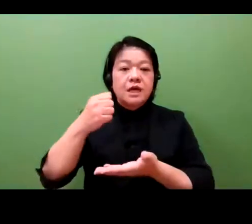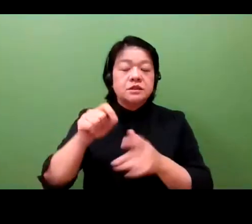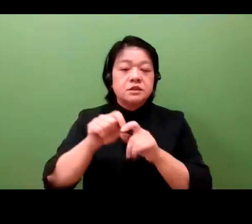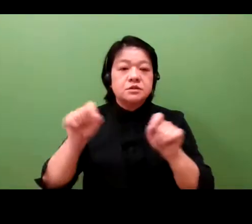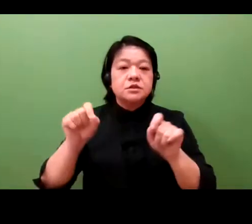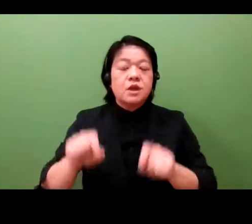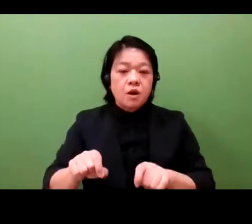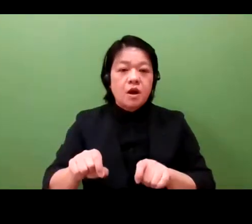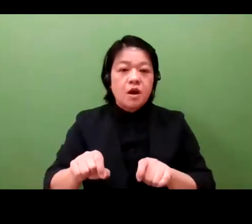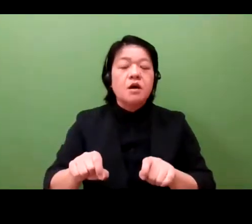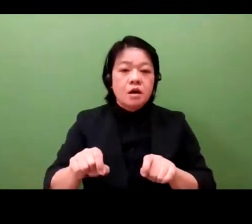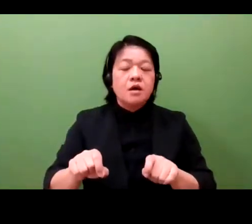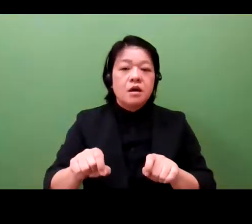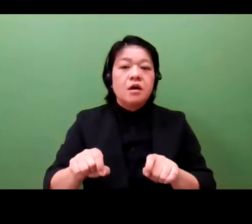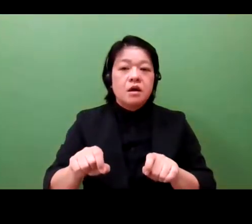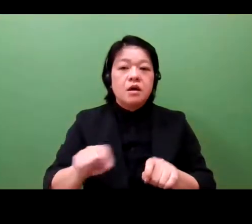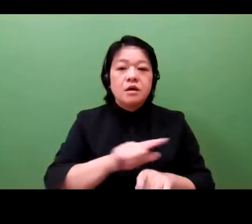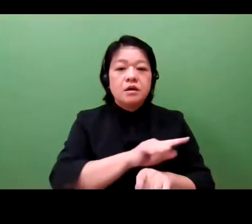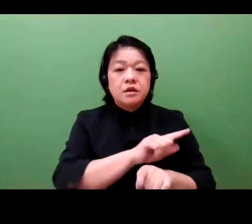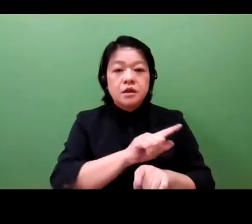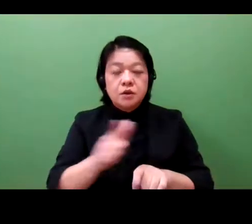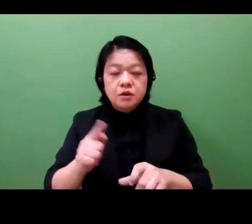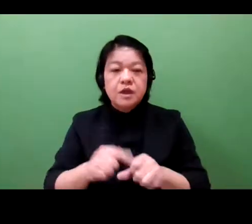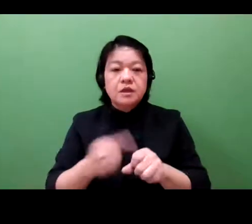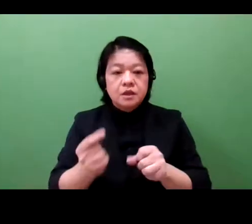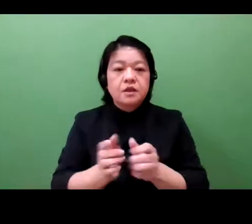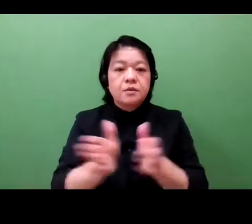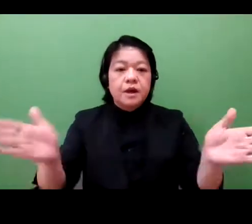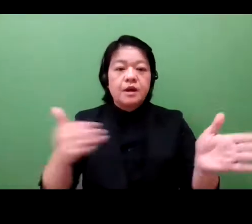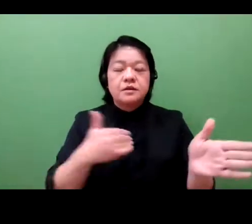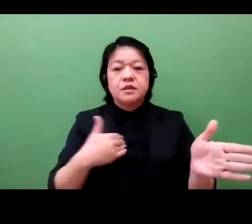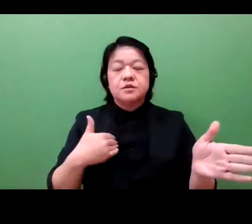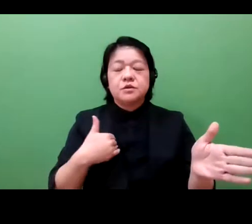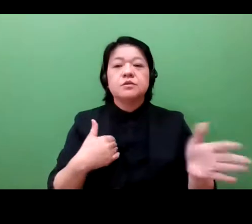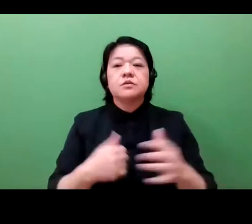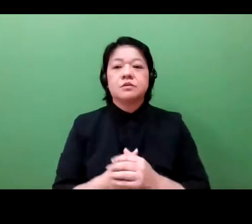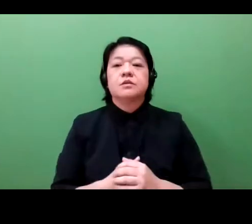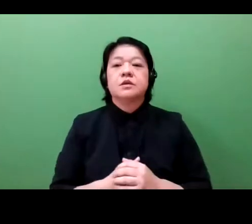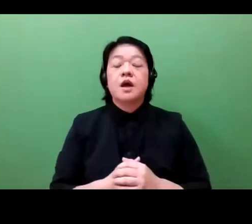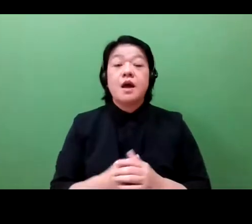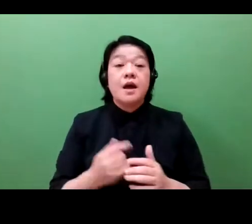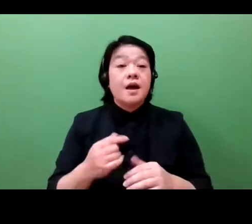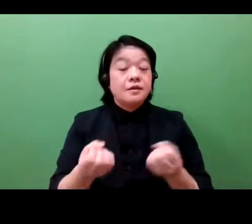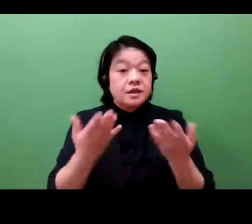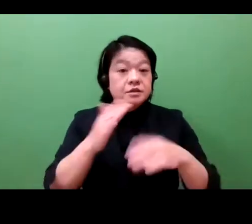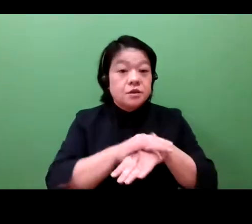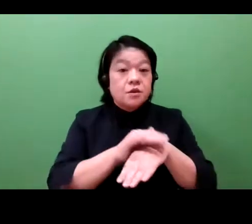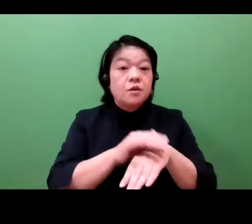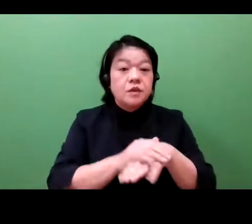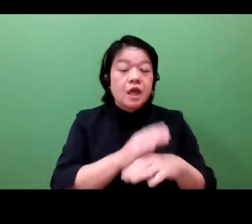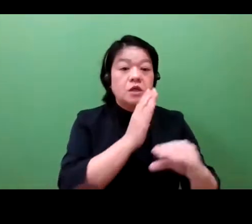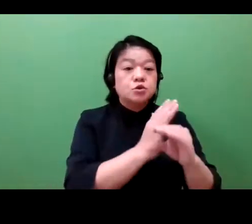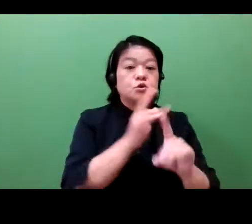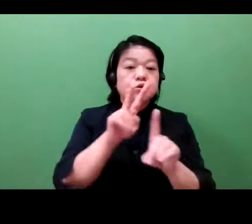I'm excited that a new format lets us hear directly from small businesses all over Japan that are developing the next generation of health care